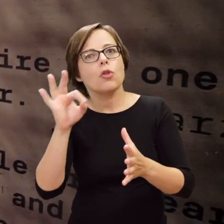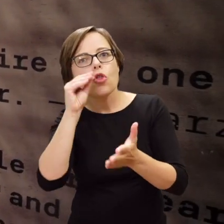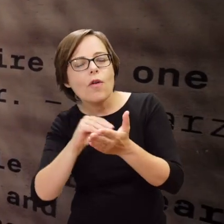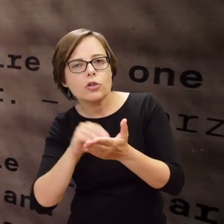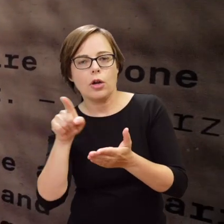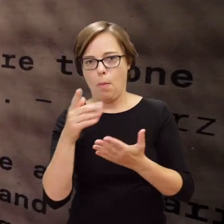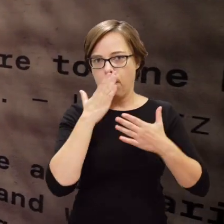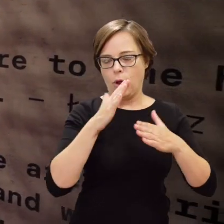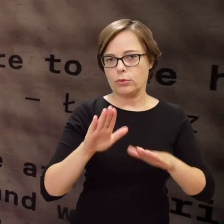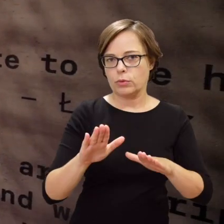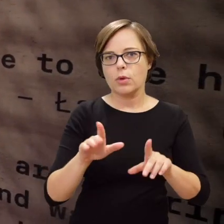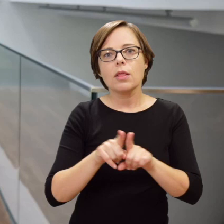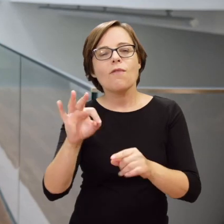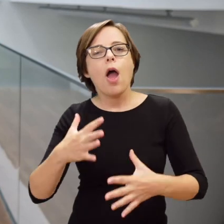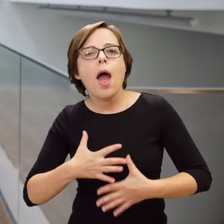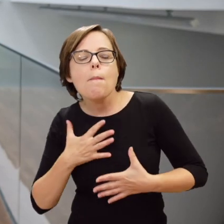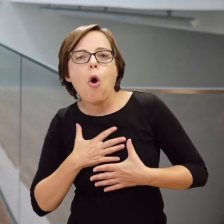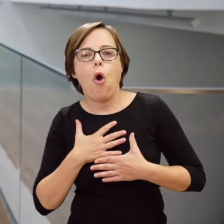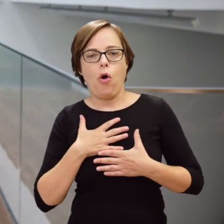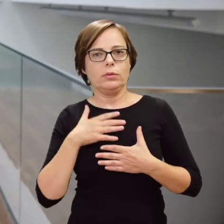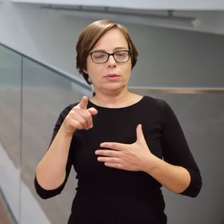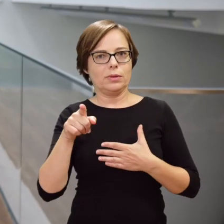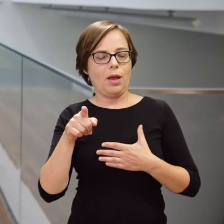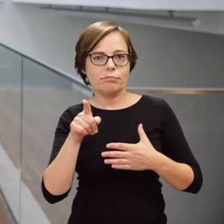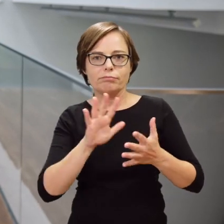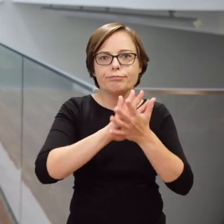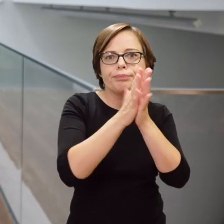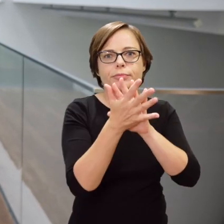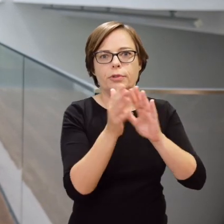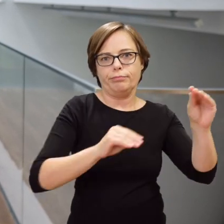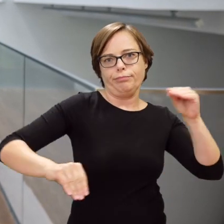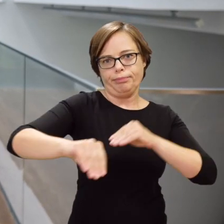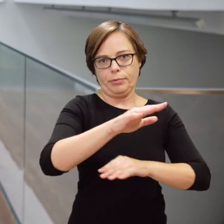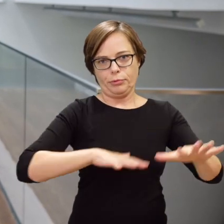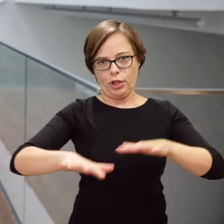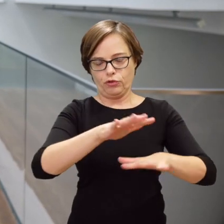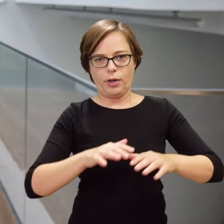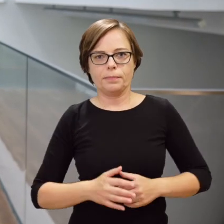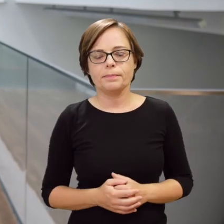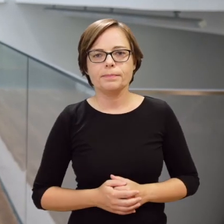of people in the Uprising, it presents their emotions through the arrangement of space.